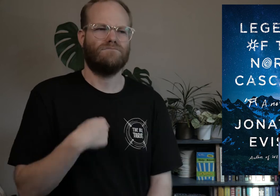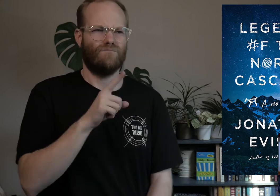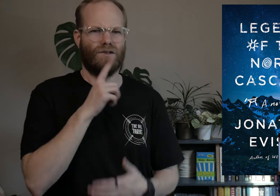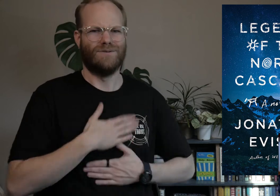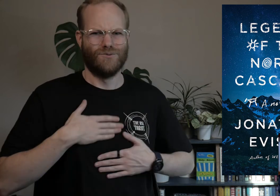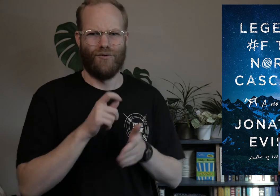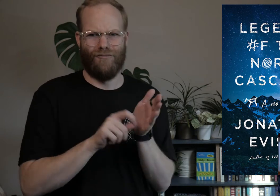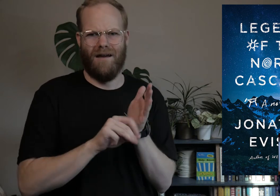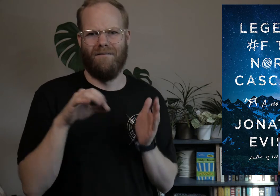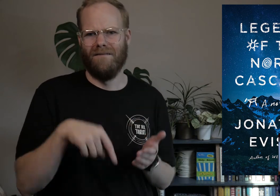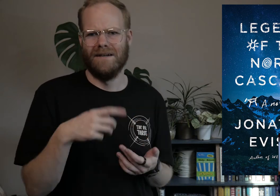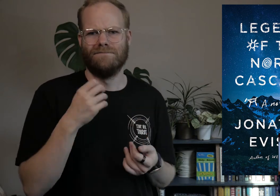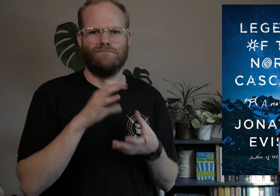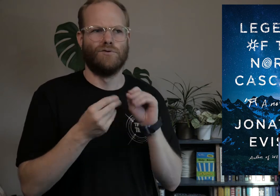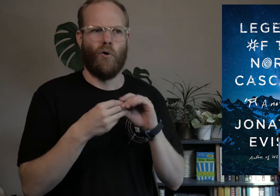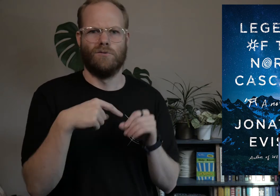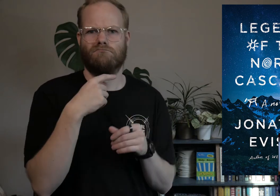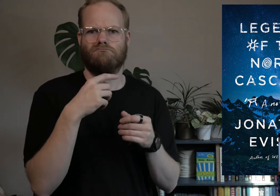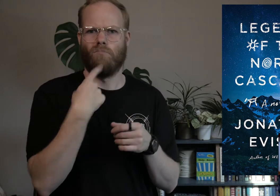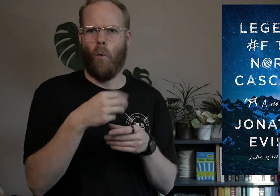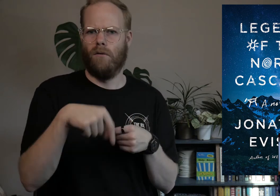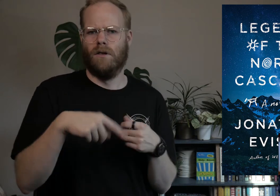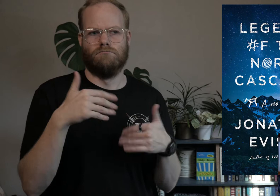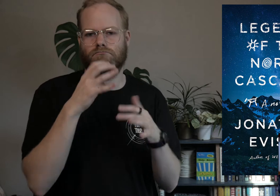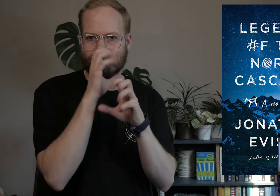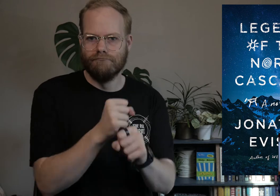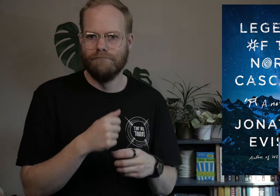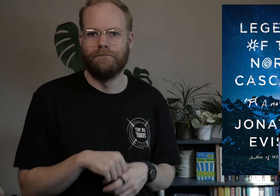I really enjoyed the writing of this, the stories told in this were very captivating.